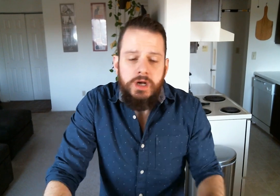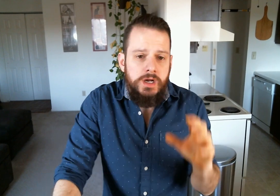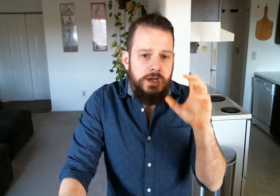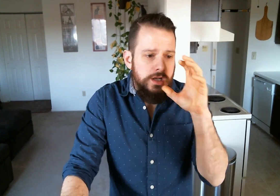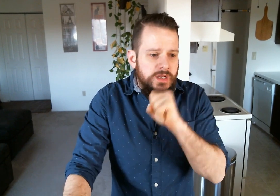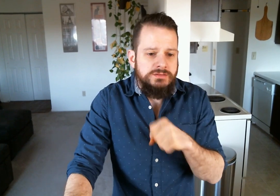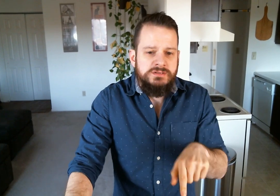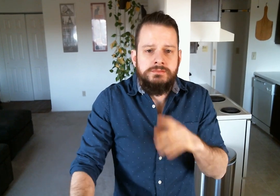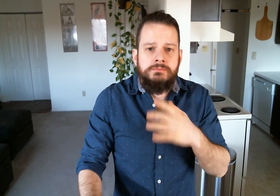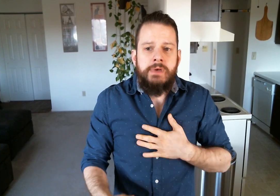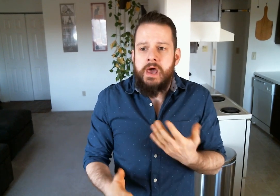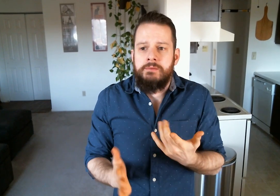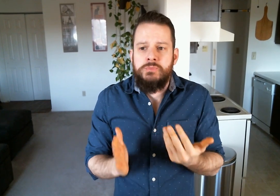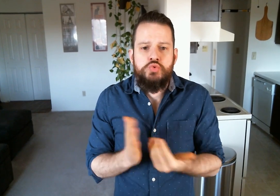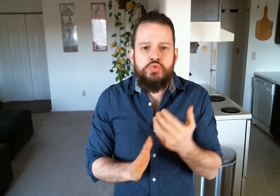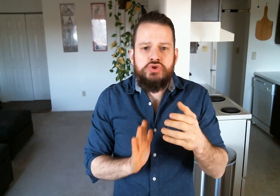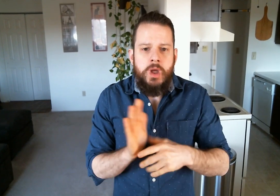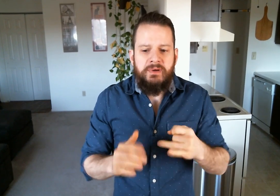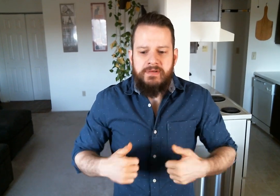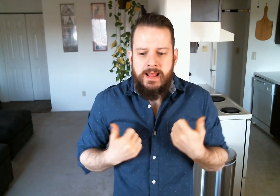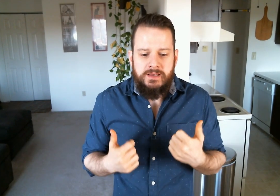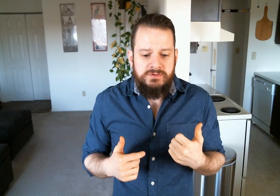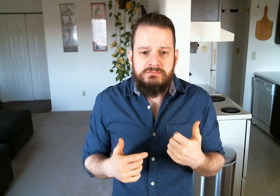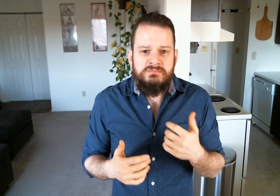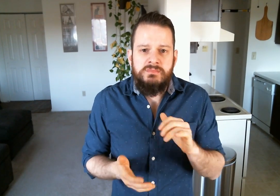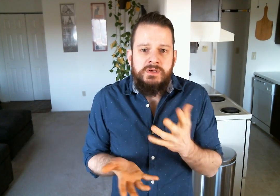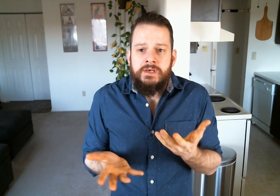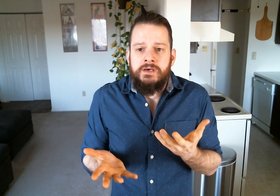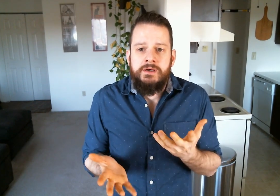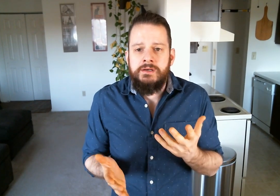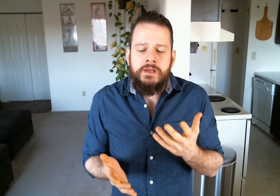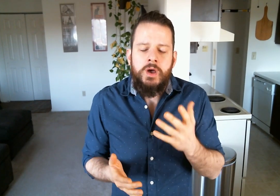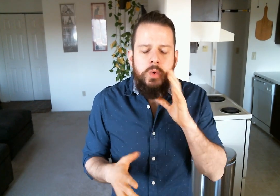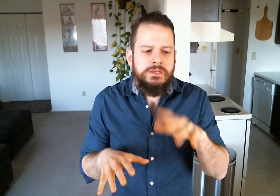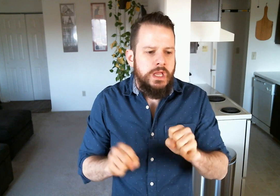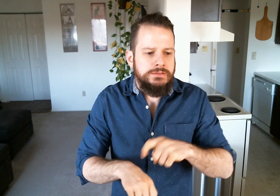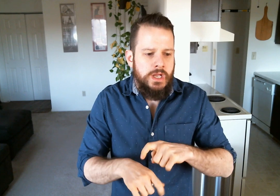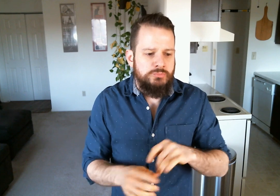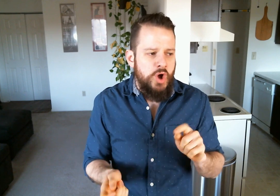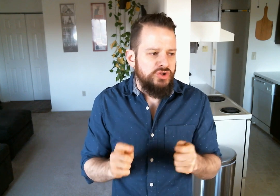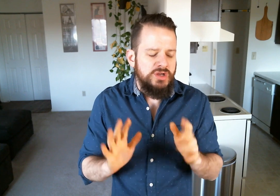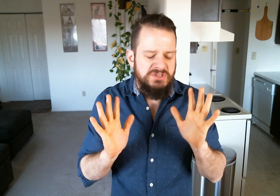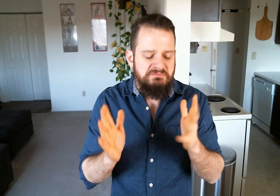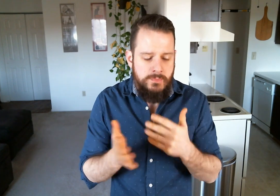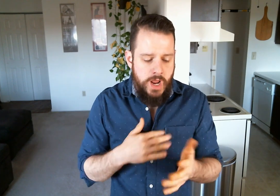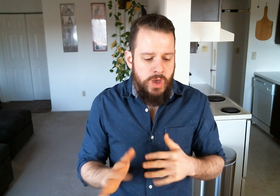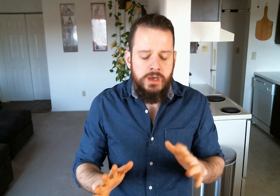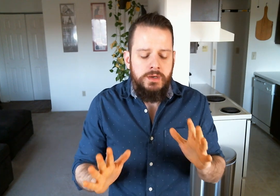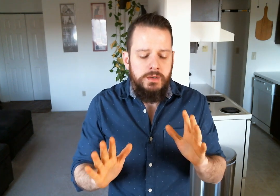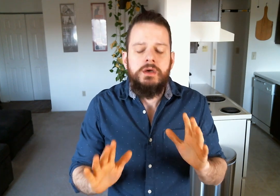I guess this is a new chapter in my life. This will take some time to adjust. Anyway...